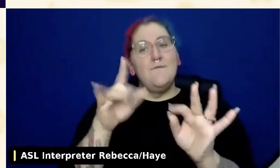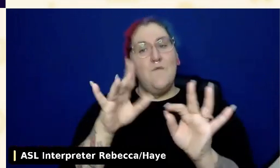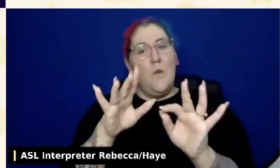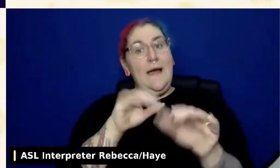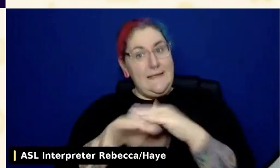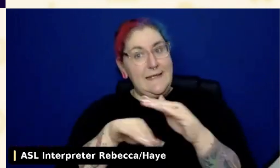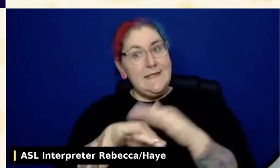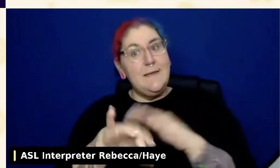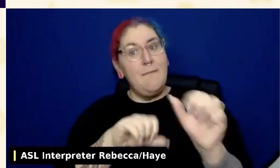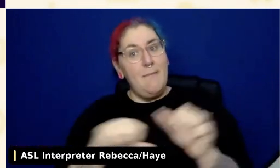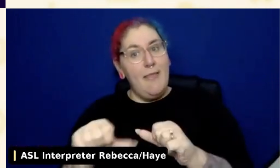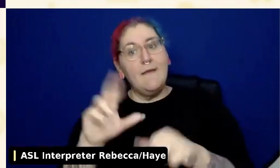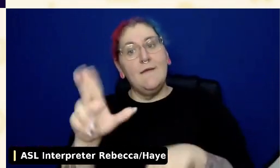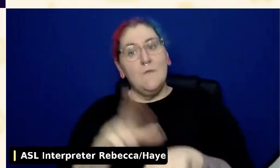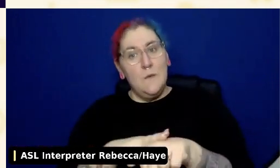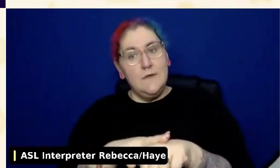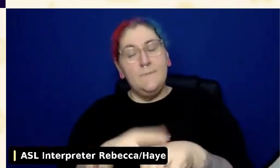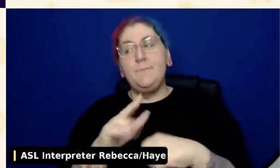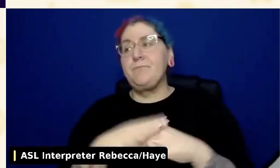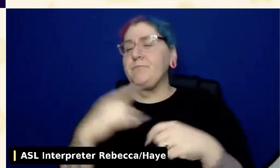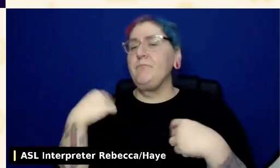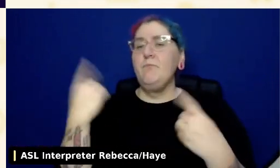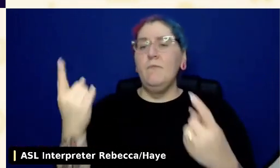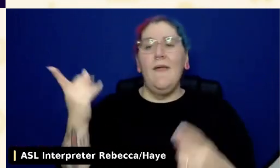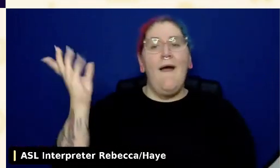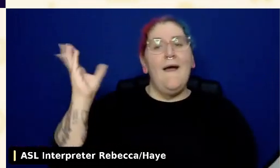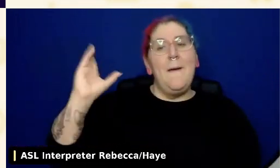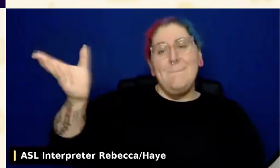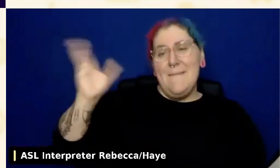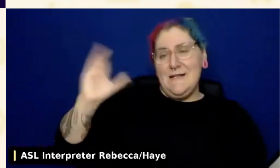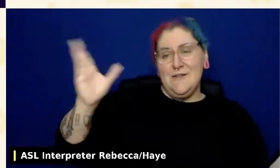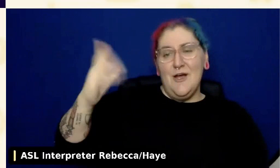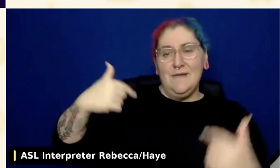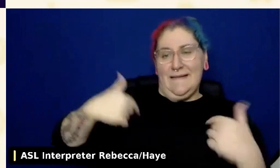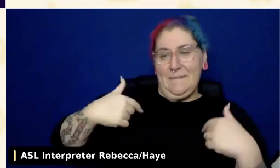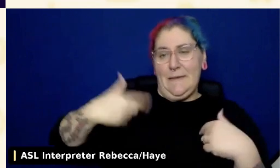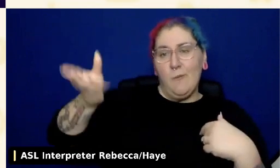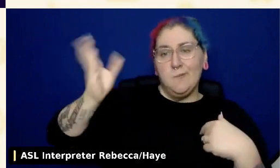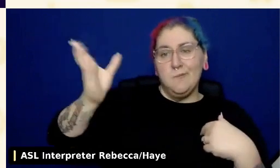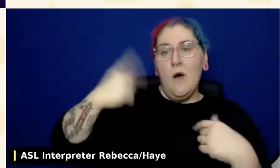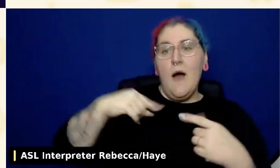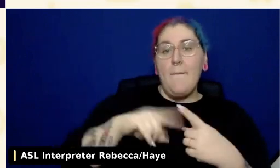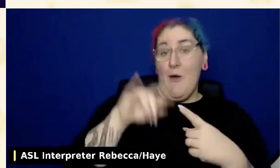I did a big talk about this with the WordPress Accessibility Meetup Group.